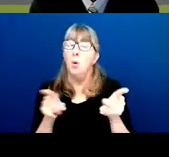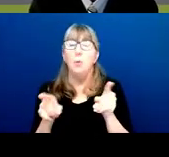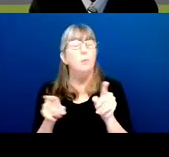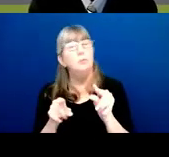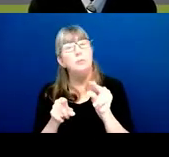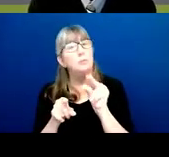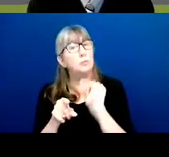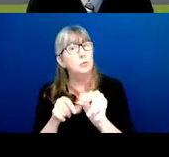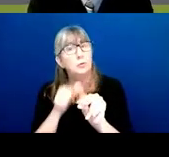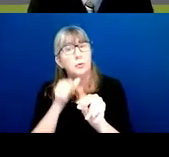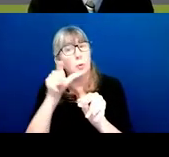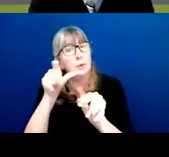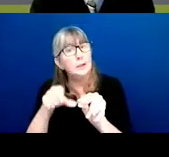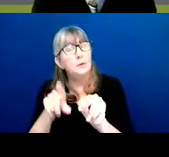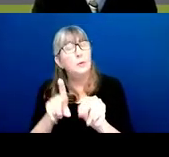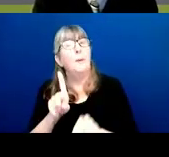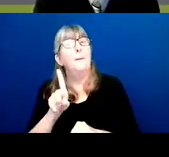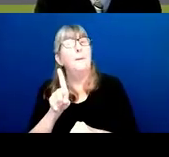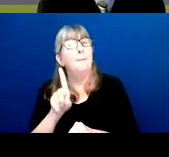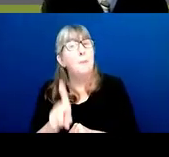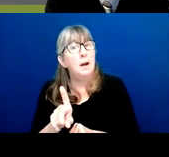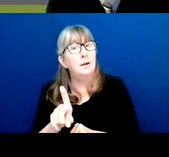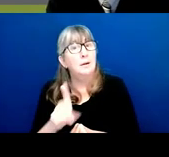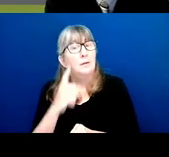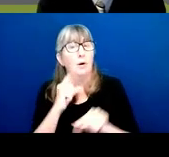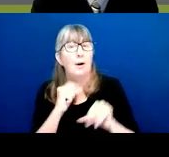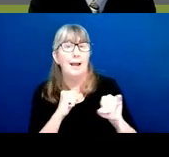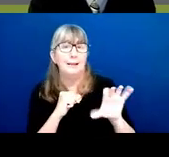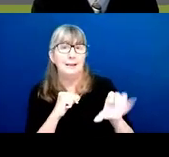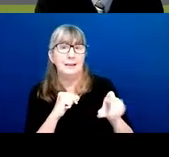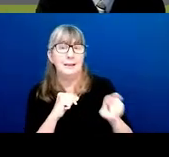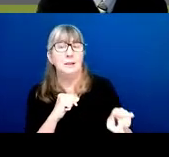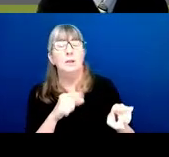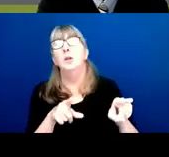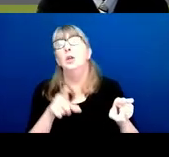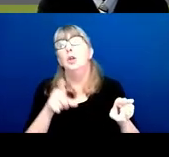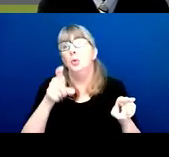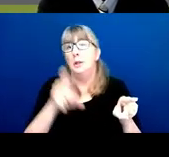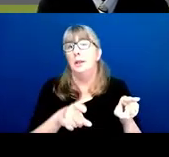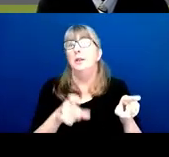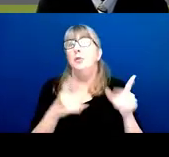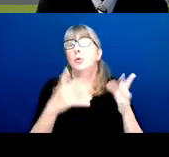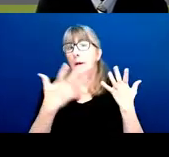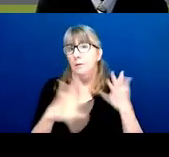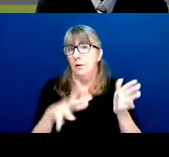but with a but for the IC. You need to have done your research